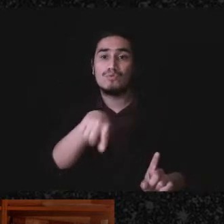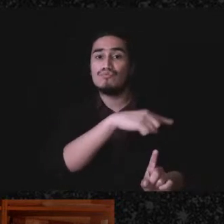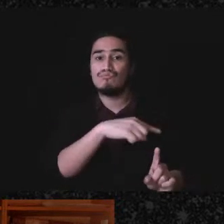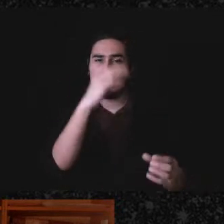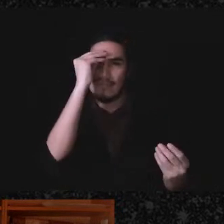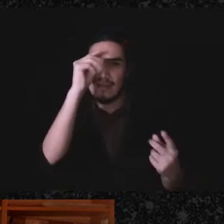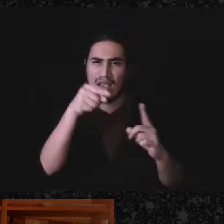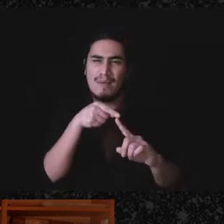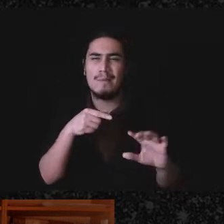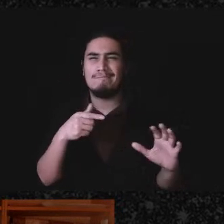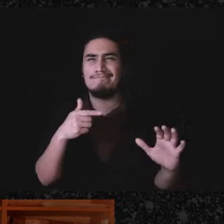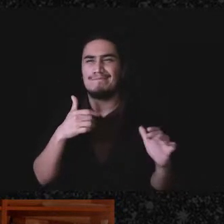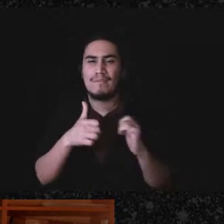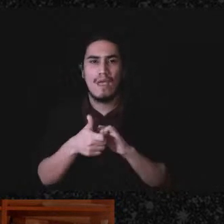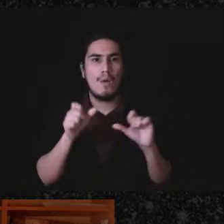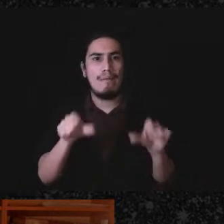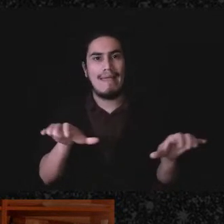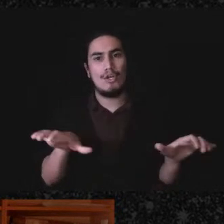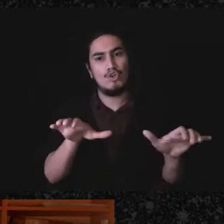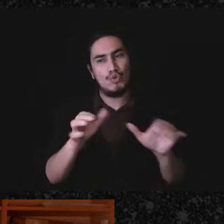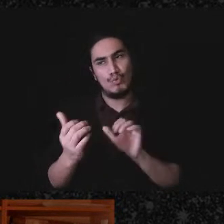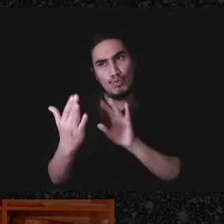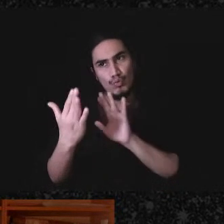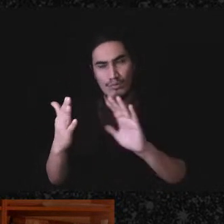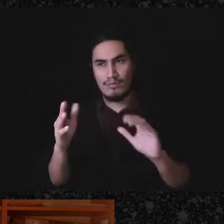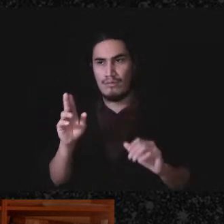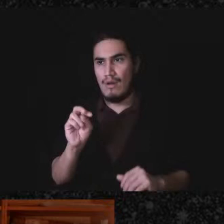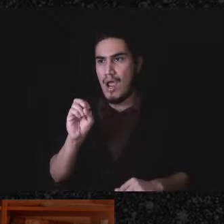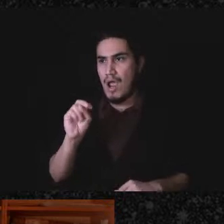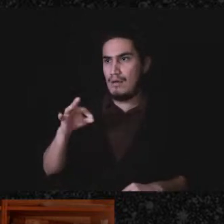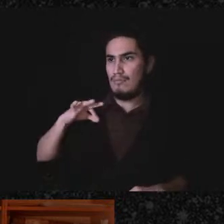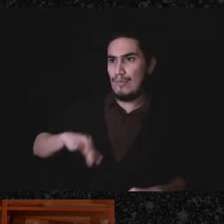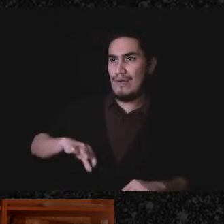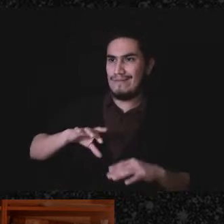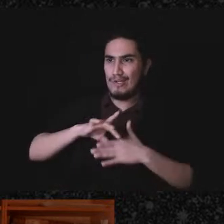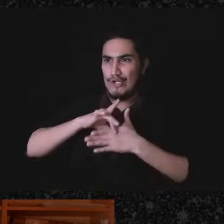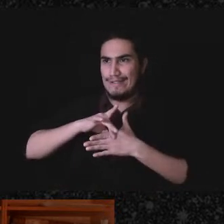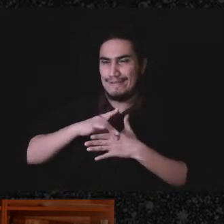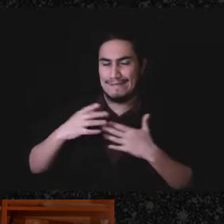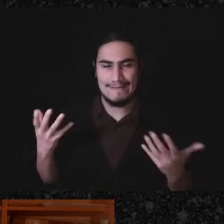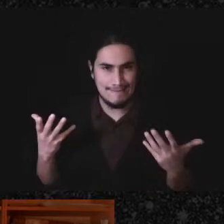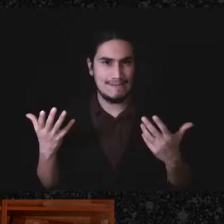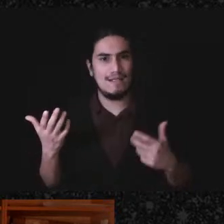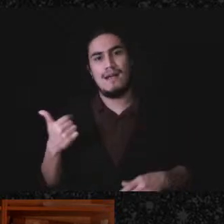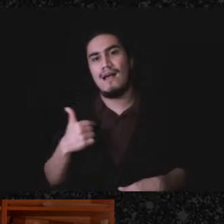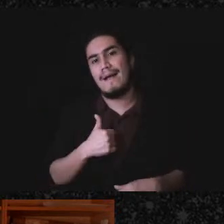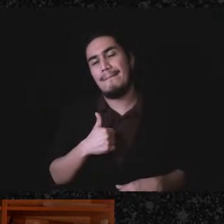um how you can do this in a non-profit context I should - I will do – I will be as good as Dean